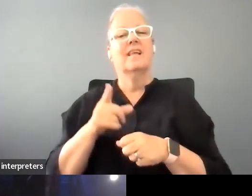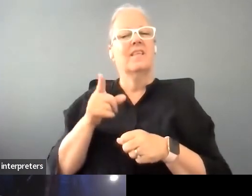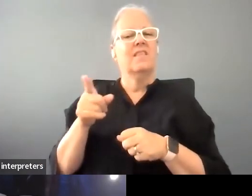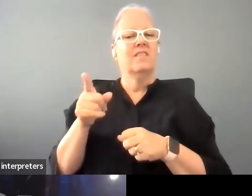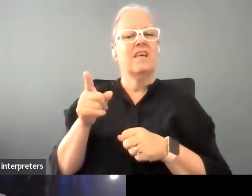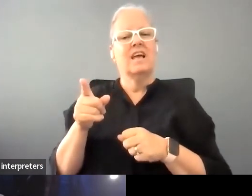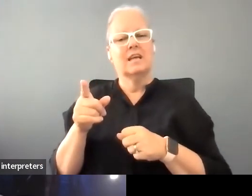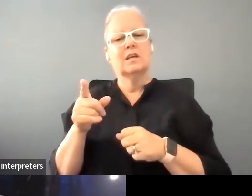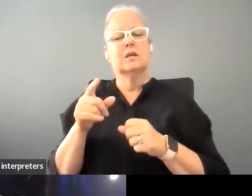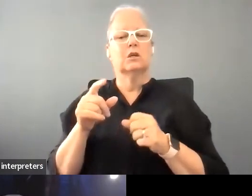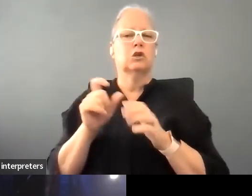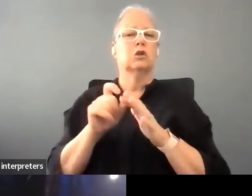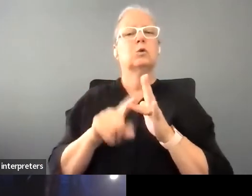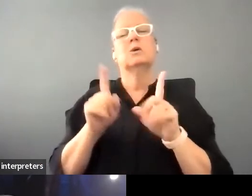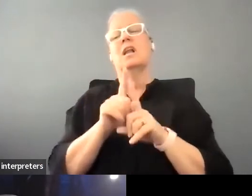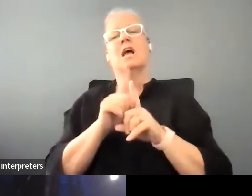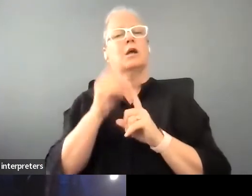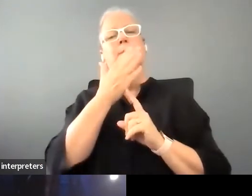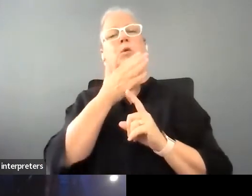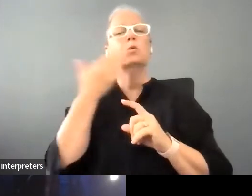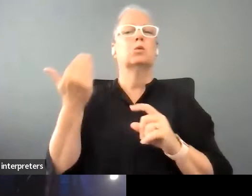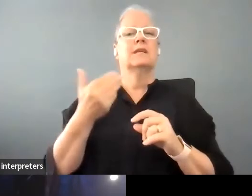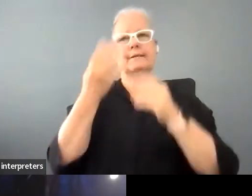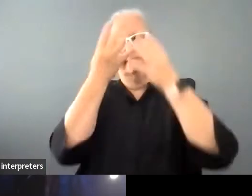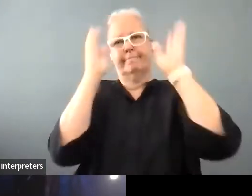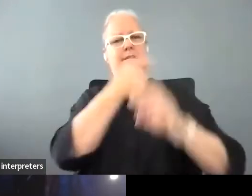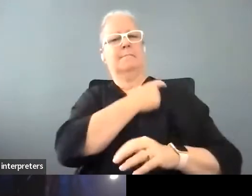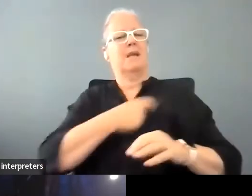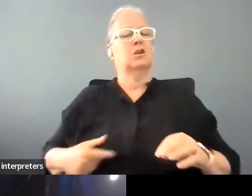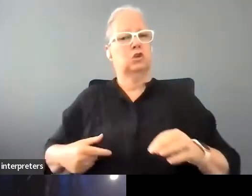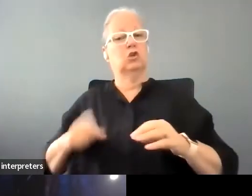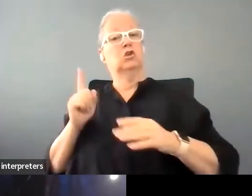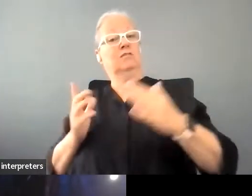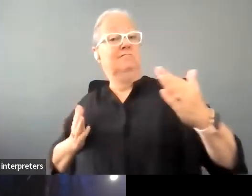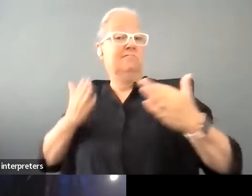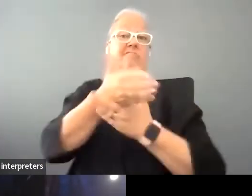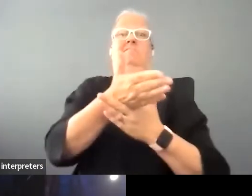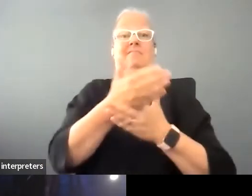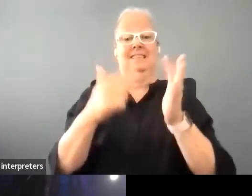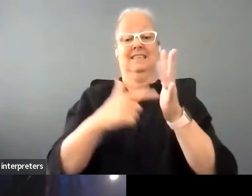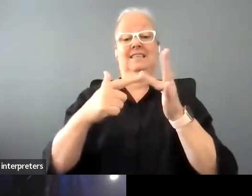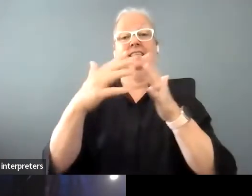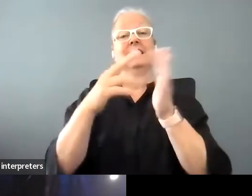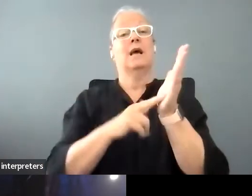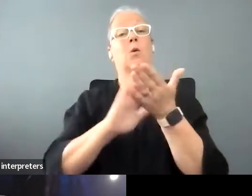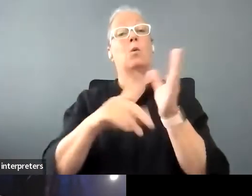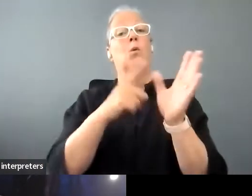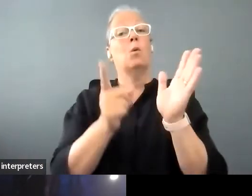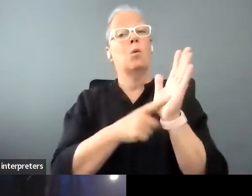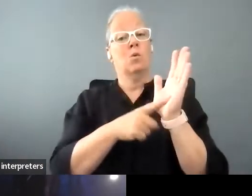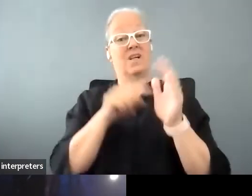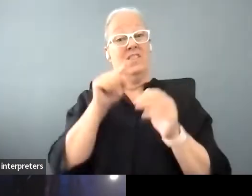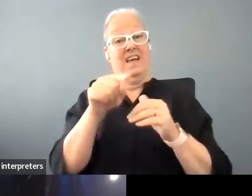beauty pageants and she'd invaded the Town Hall on the very night of the coronation